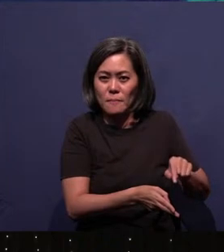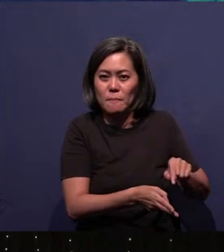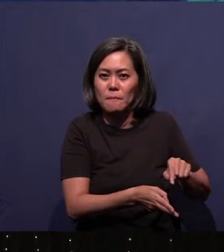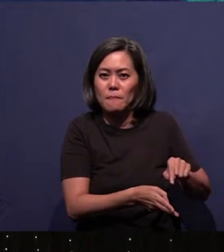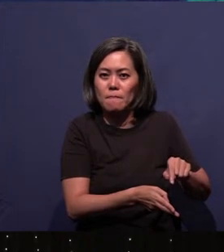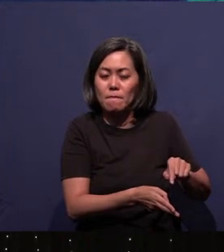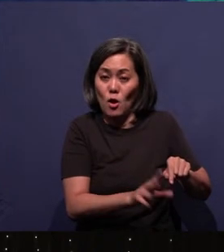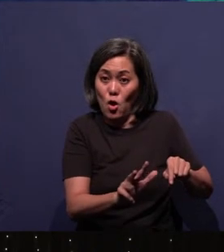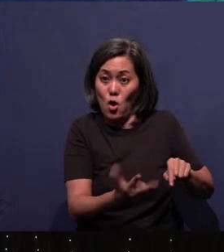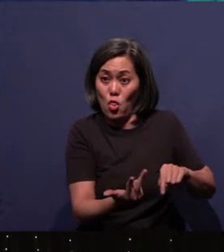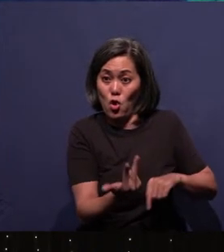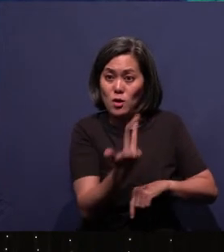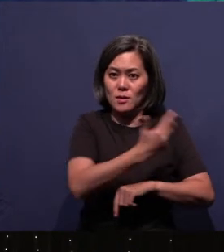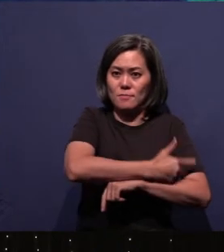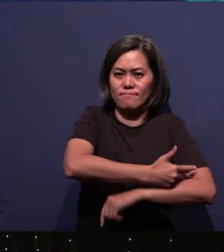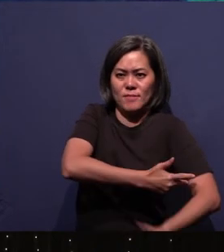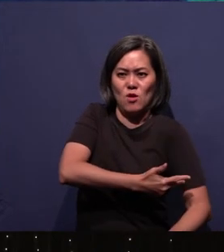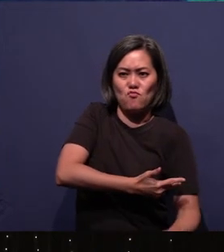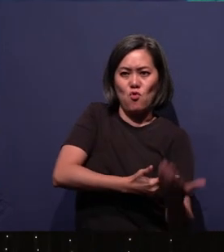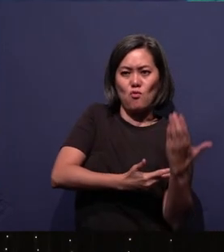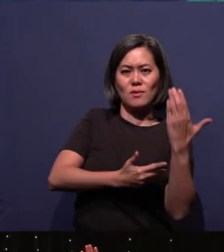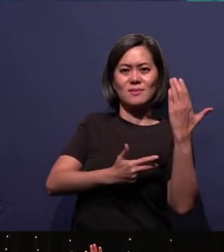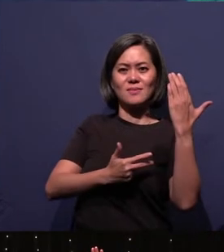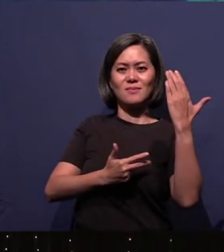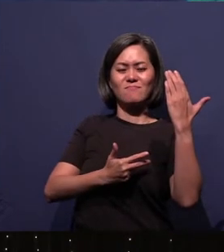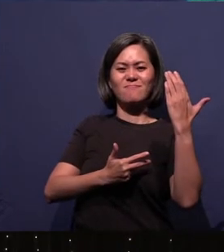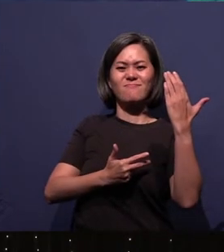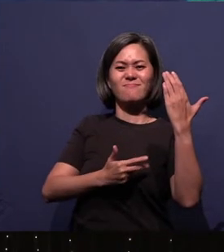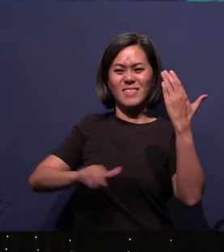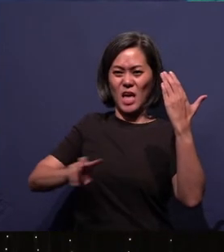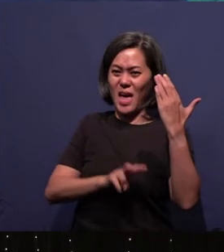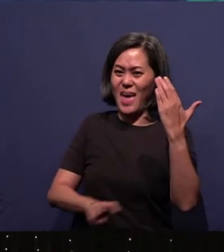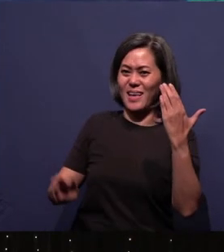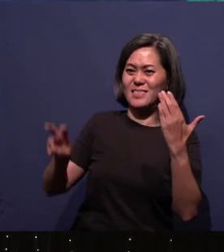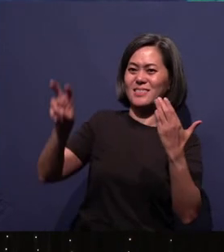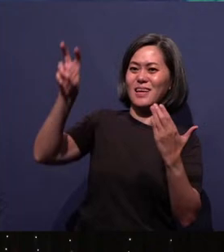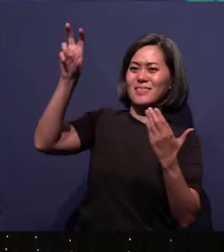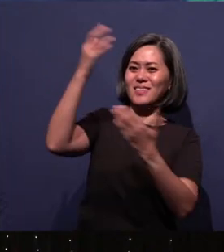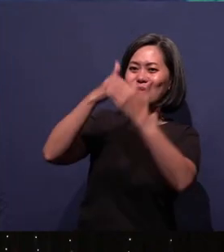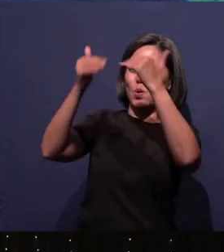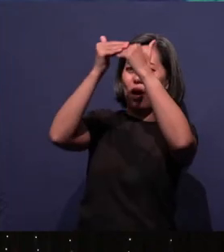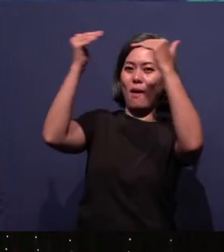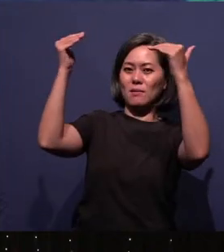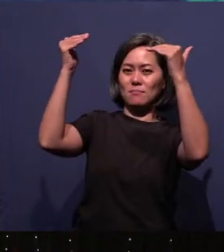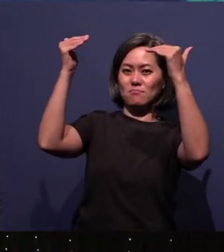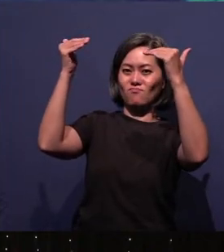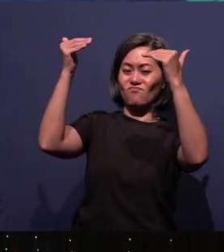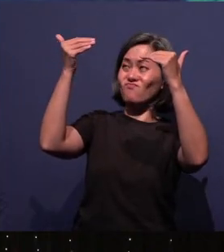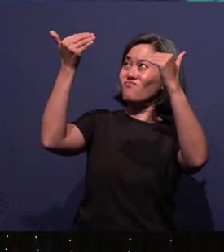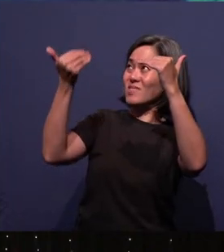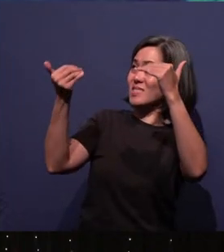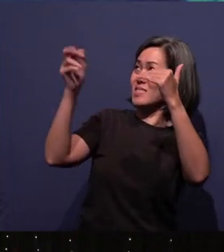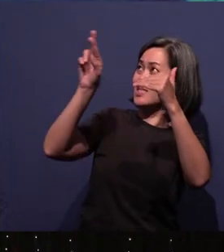The third day He rose again from the dead. He ascended to heaven and is seated at